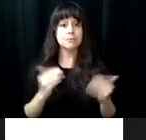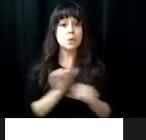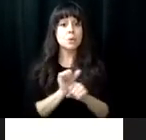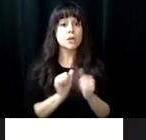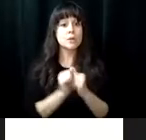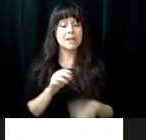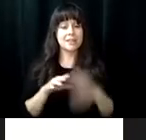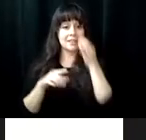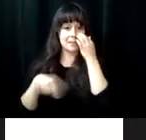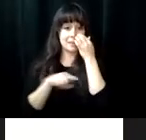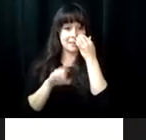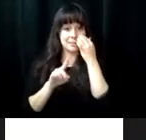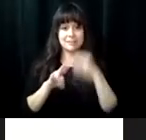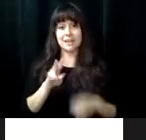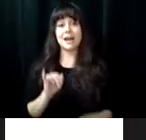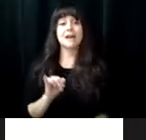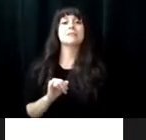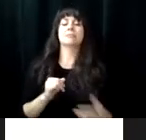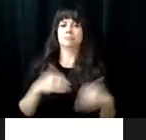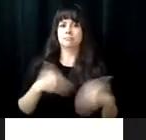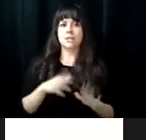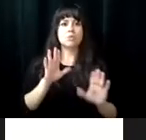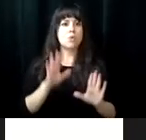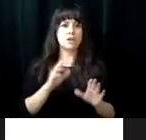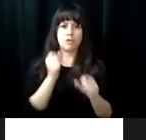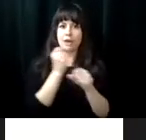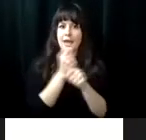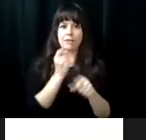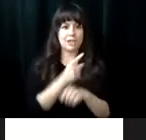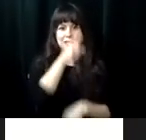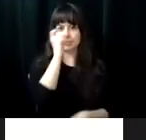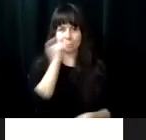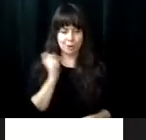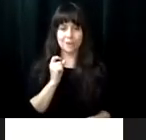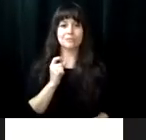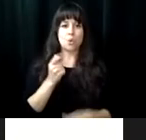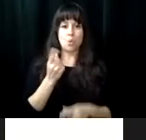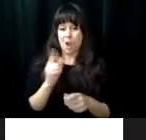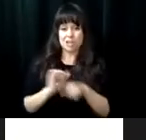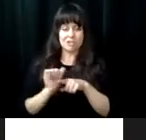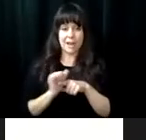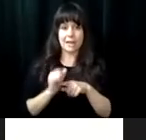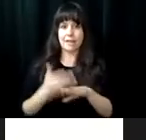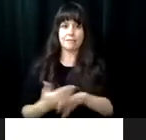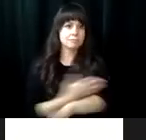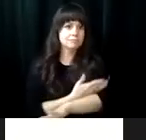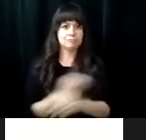They improved every single day and never backed down. Working with the VRCBVI is the highlight of every summer with just